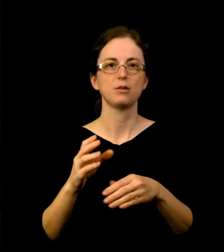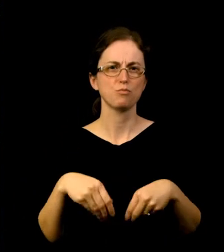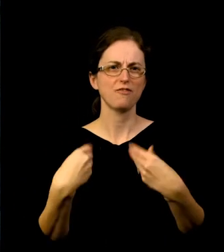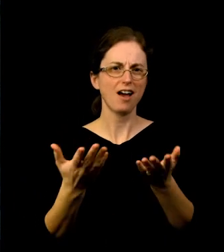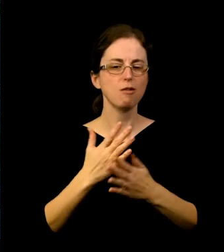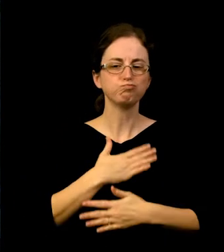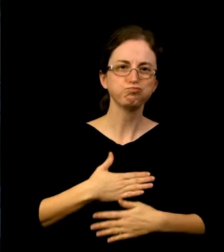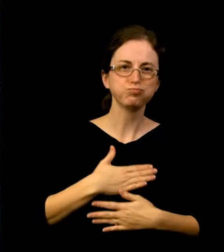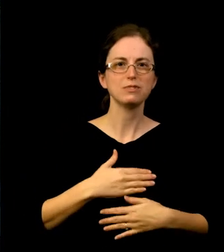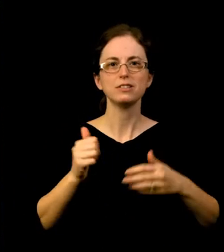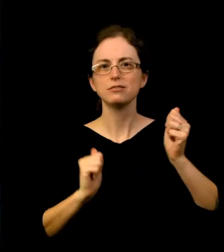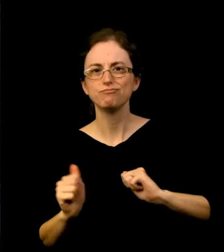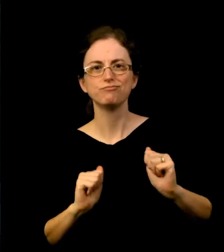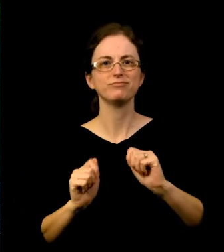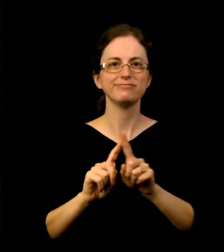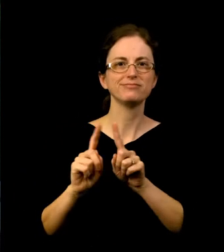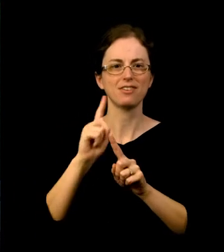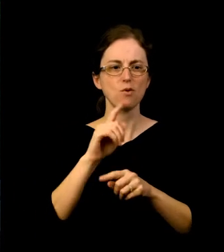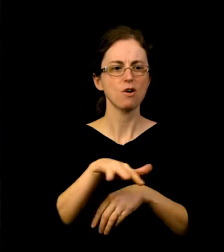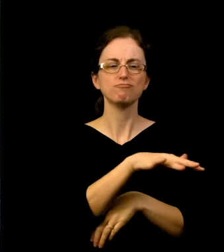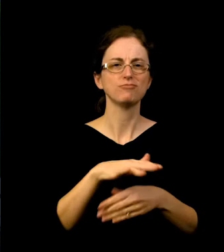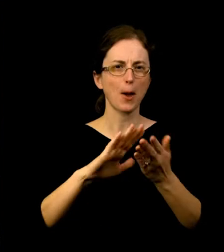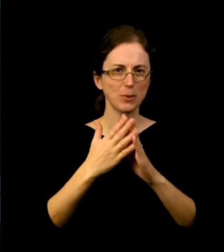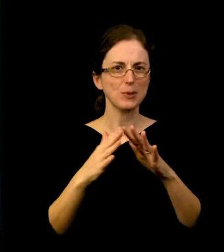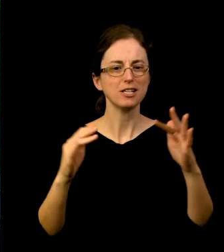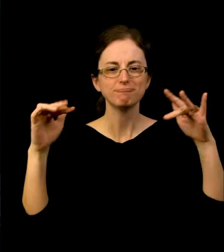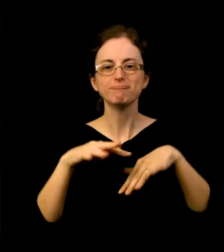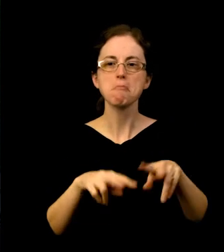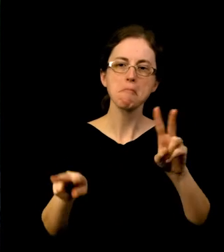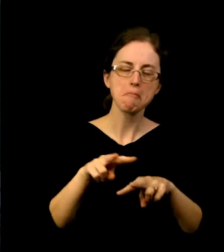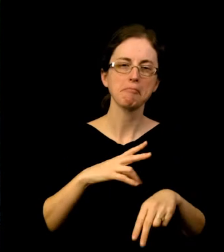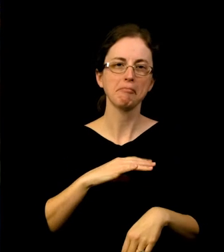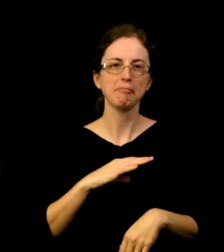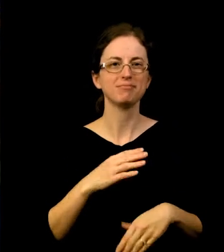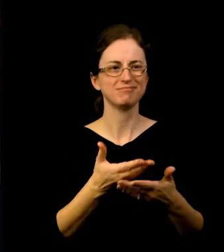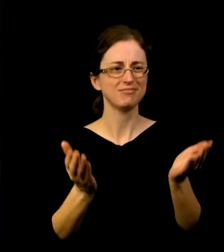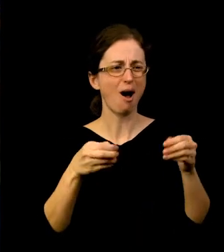the local community down here. We created opportunities for artists of color to come down